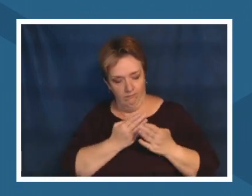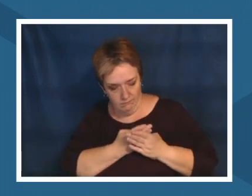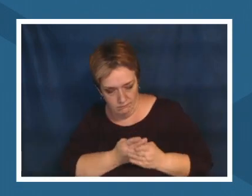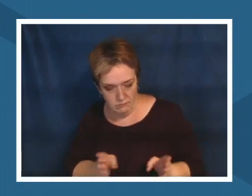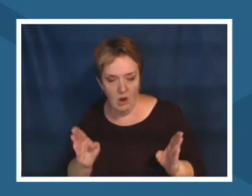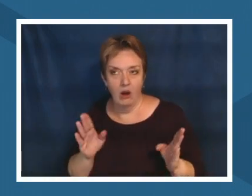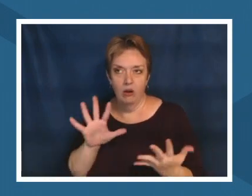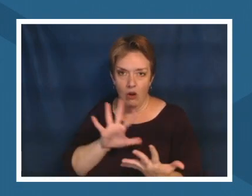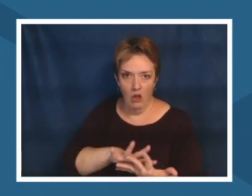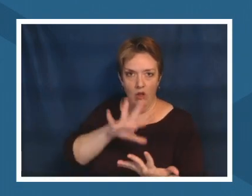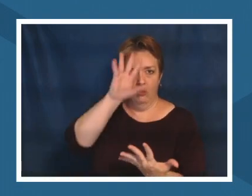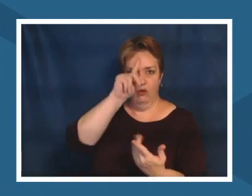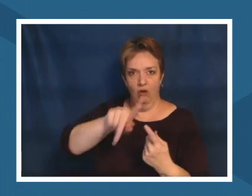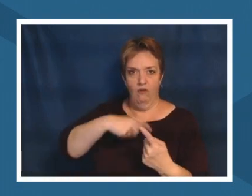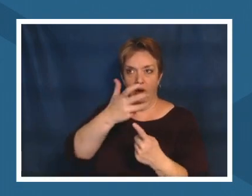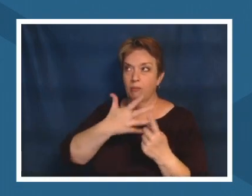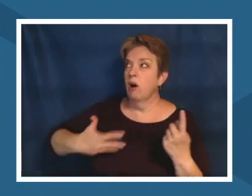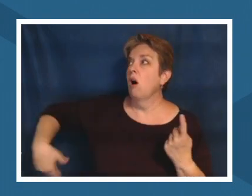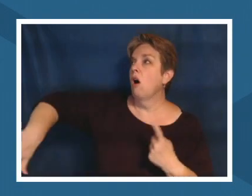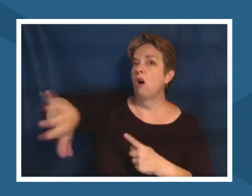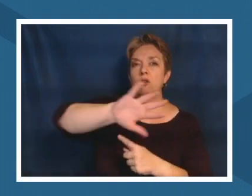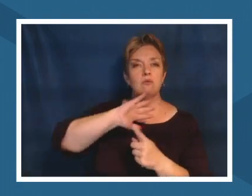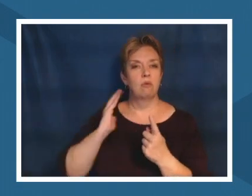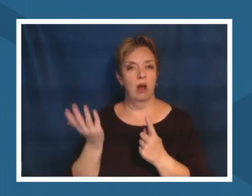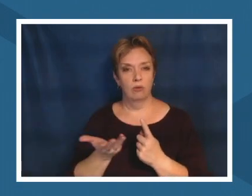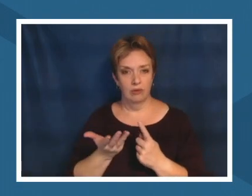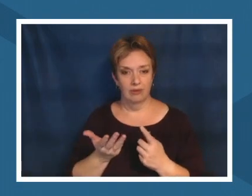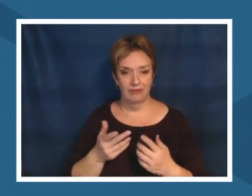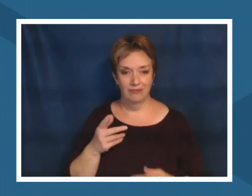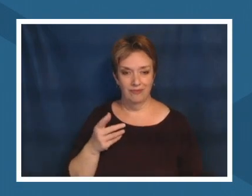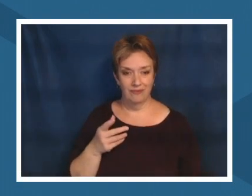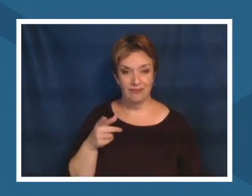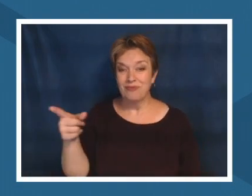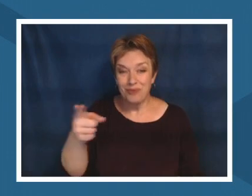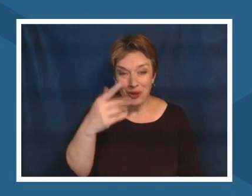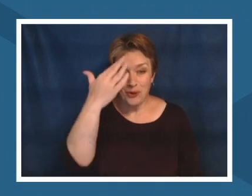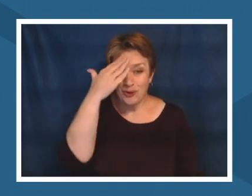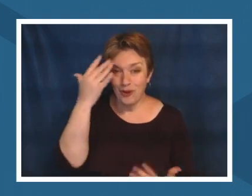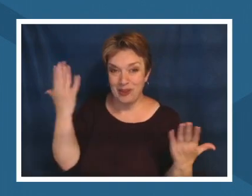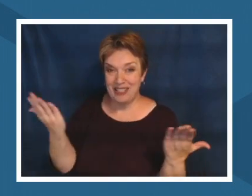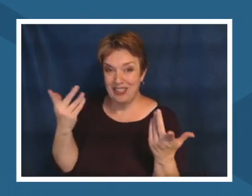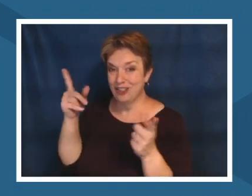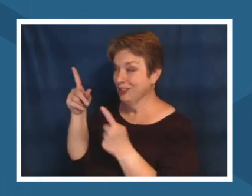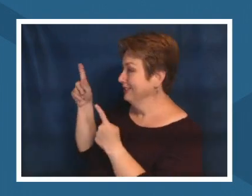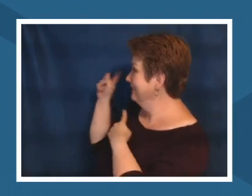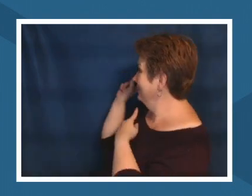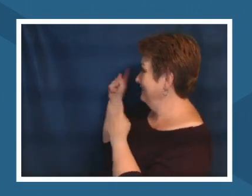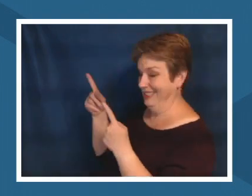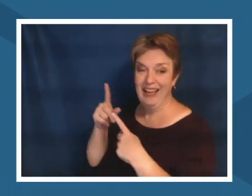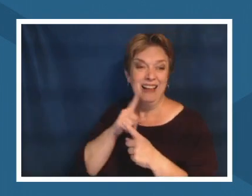this is a classroom as everyone here on this panel knows this is a classroom so